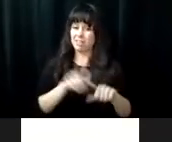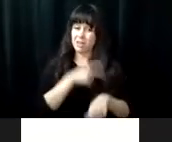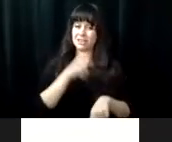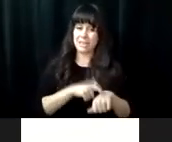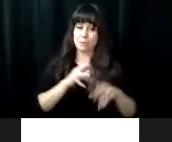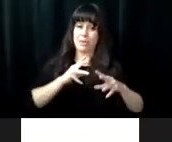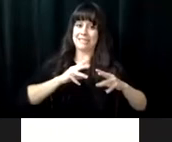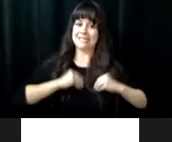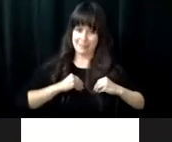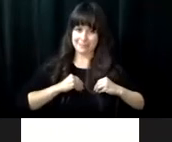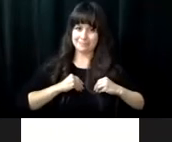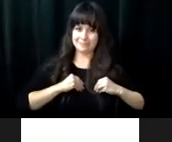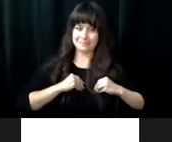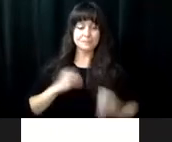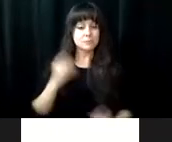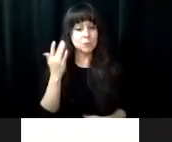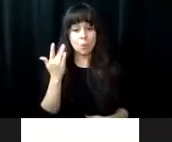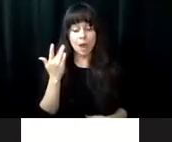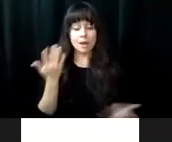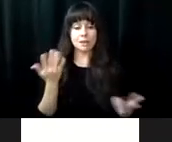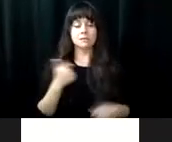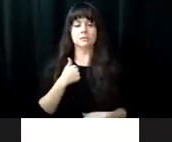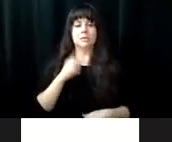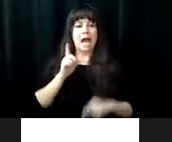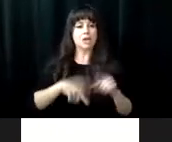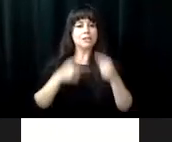Braille taught me so much. But it took a while for me